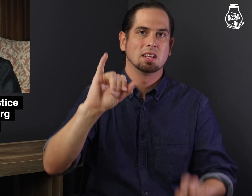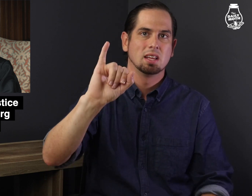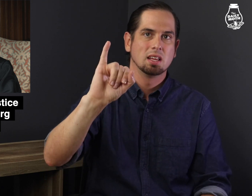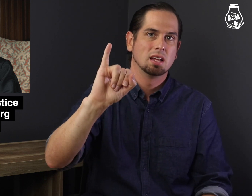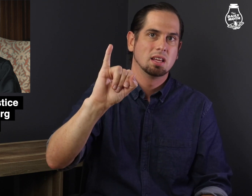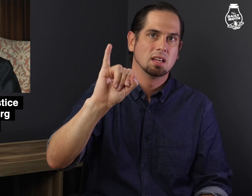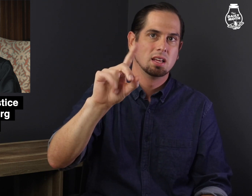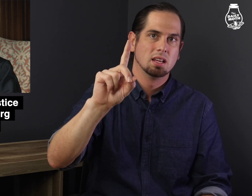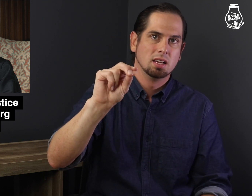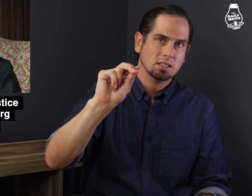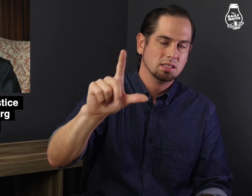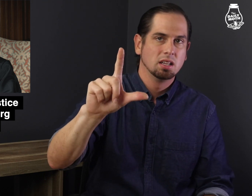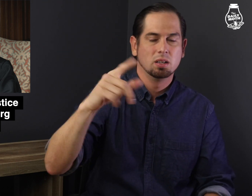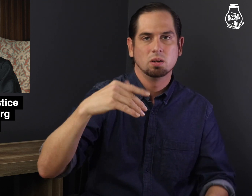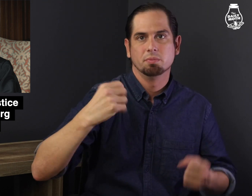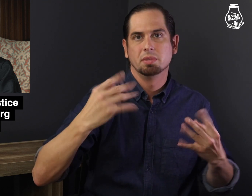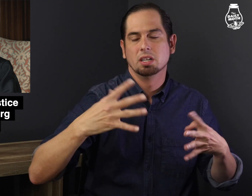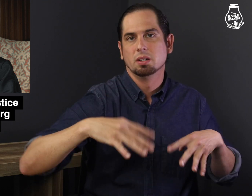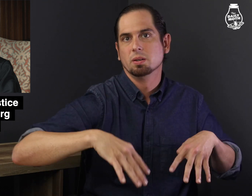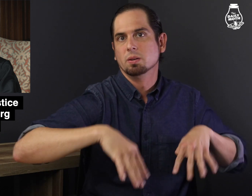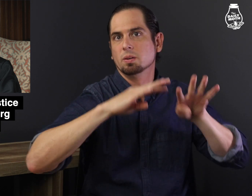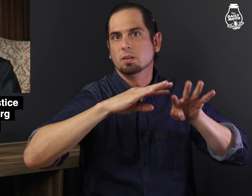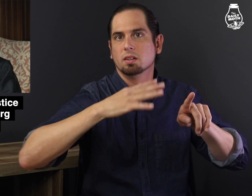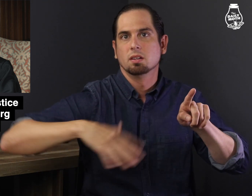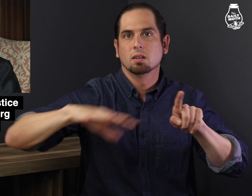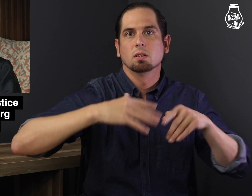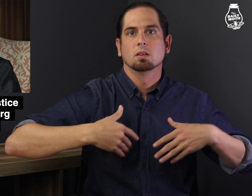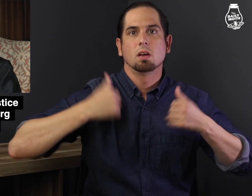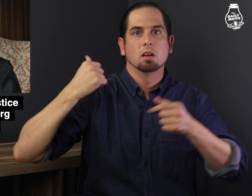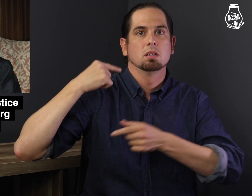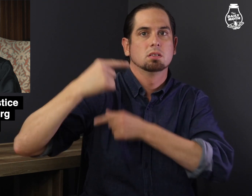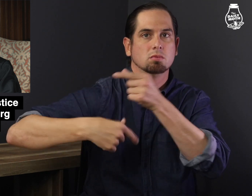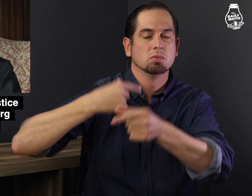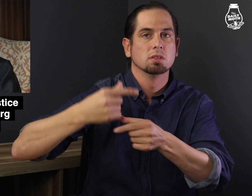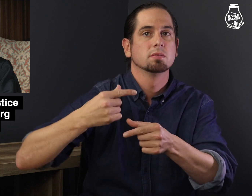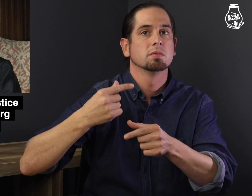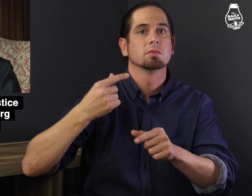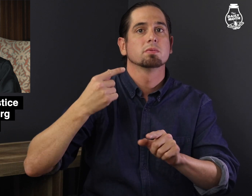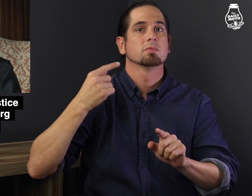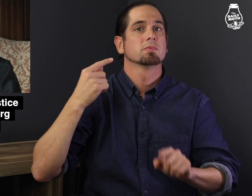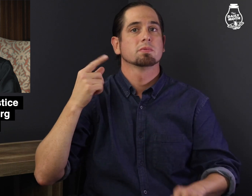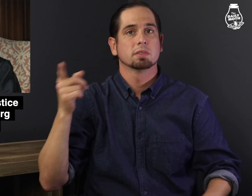an idol for younger generations.